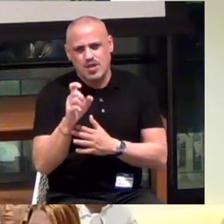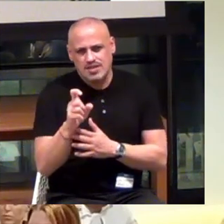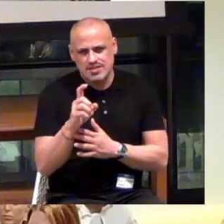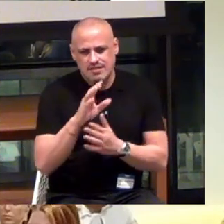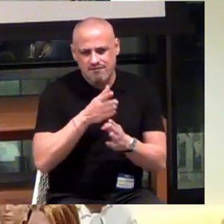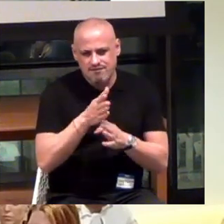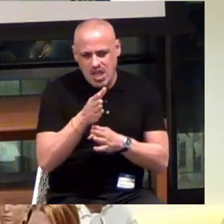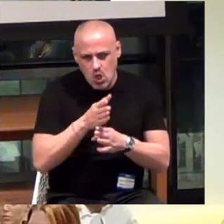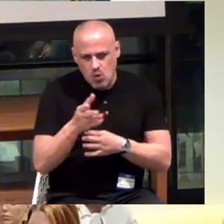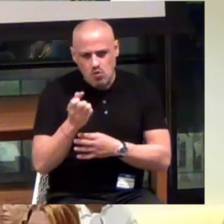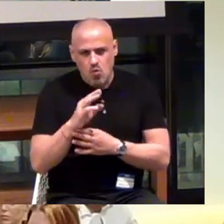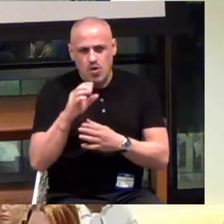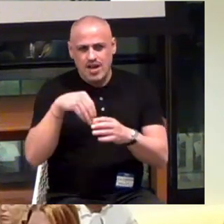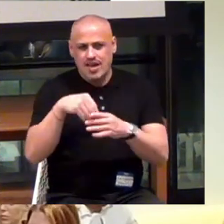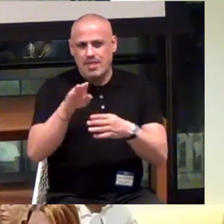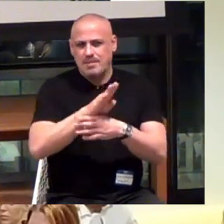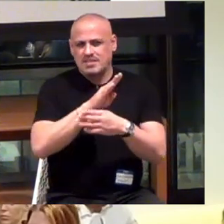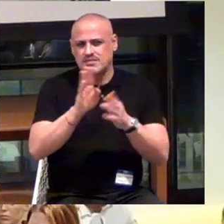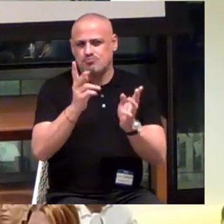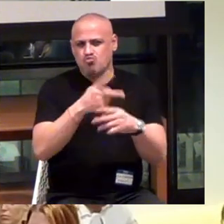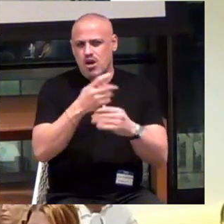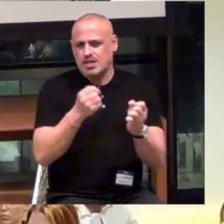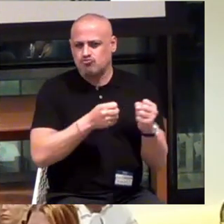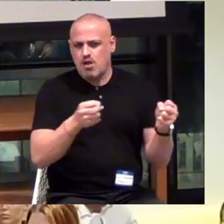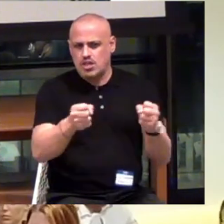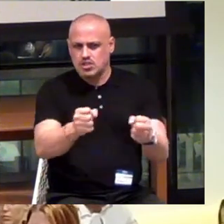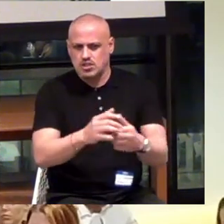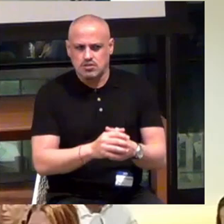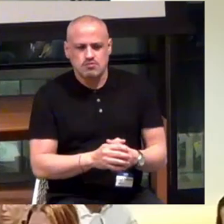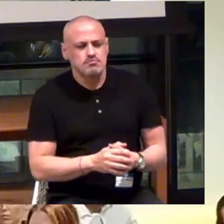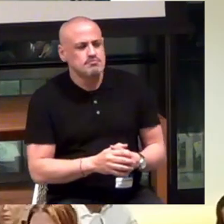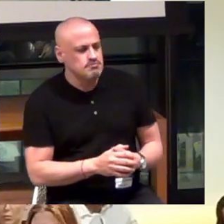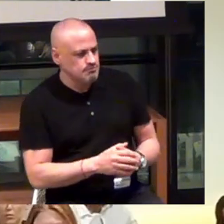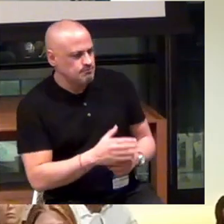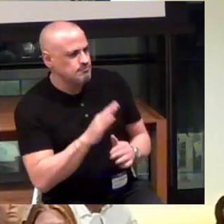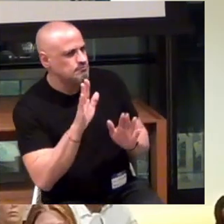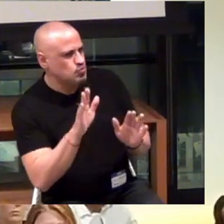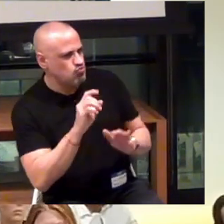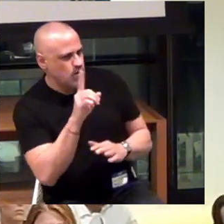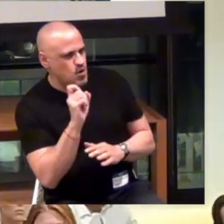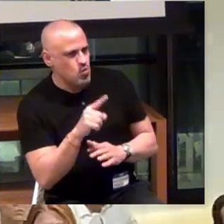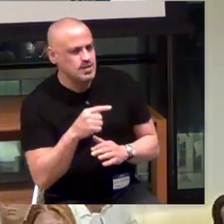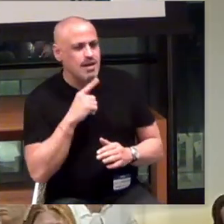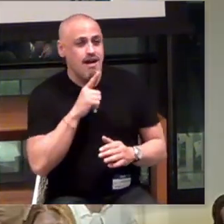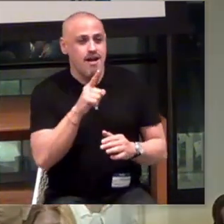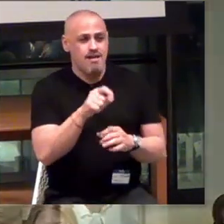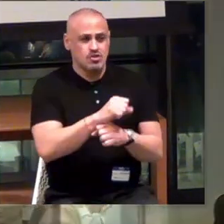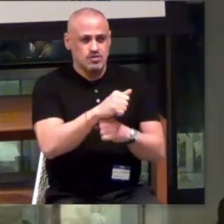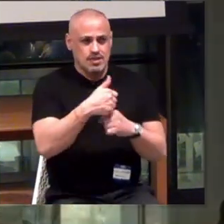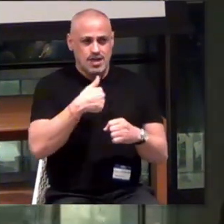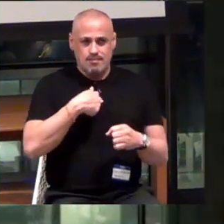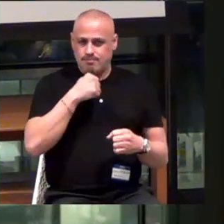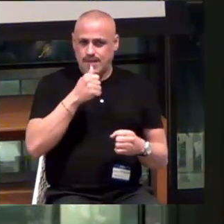or into business or product strategy or thinking. It's a great question. I actually am not.